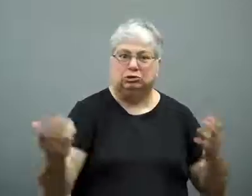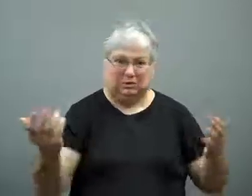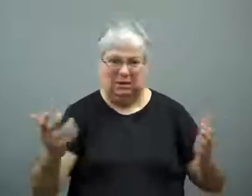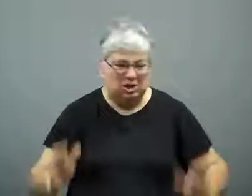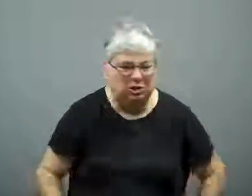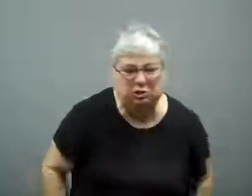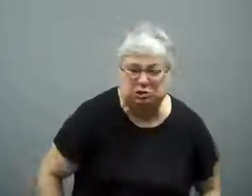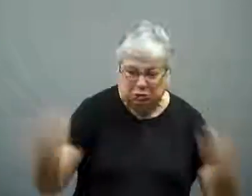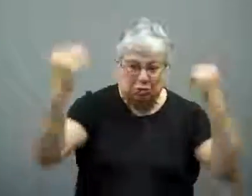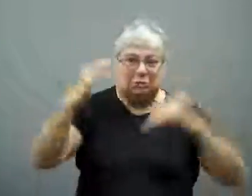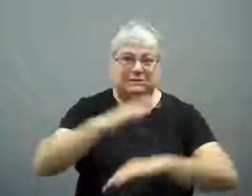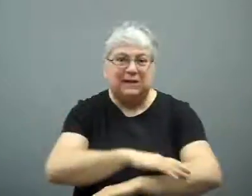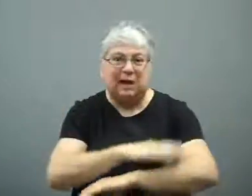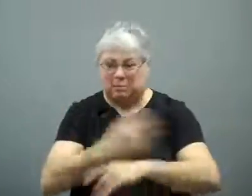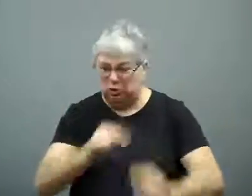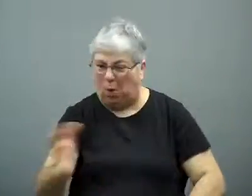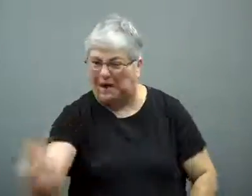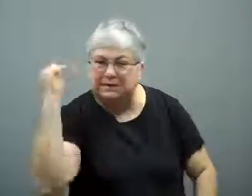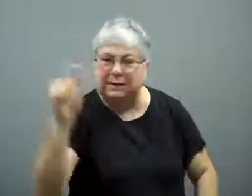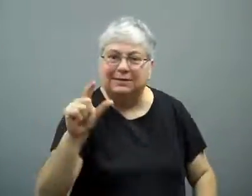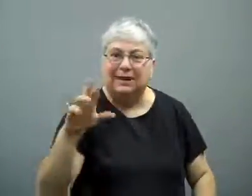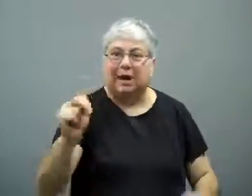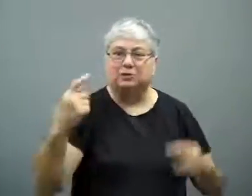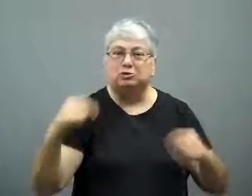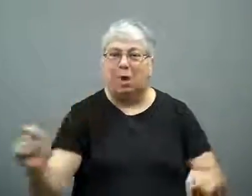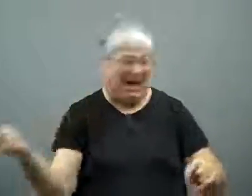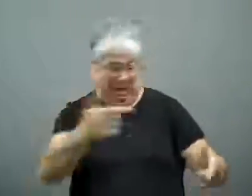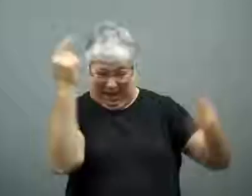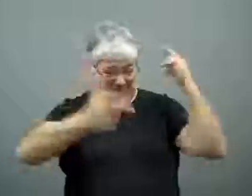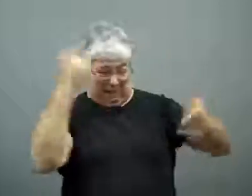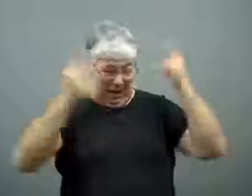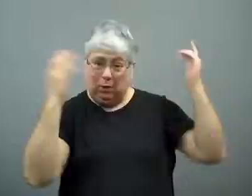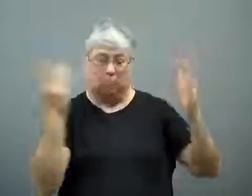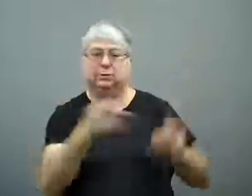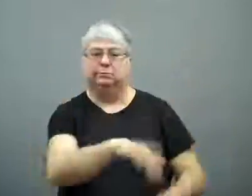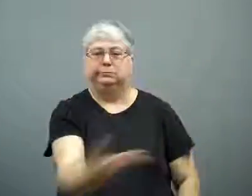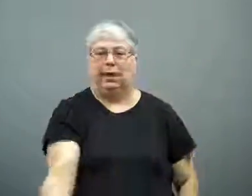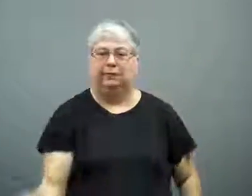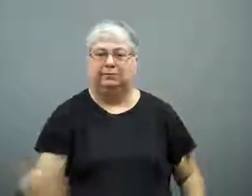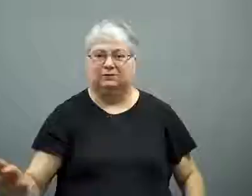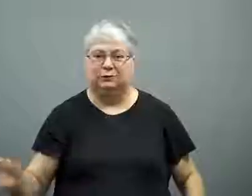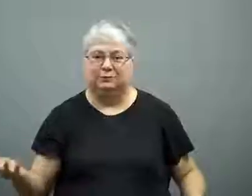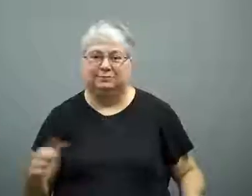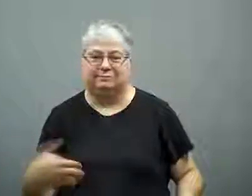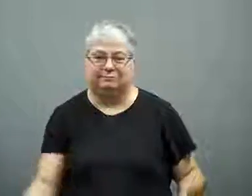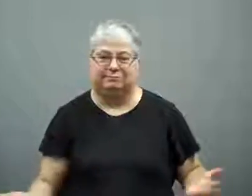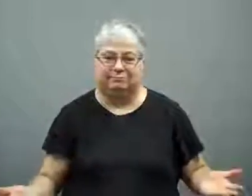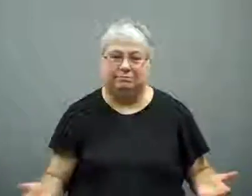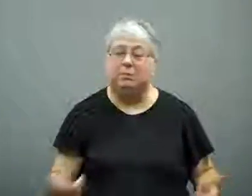He overturned a table, trying to grab a gun. He was shot multiple times, and died.